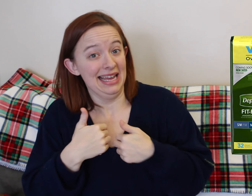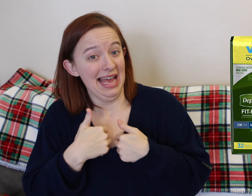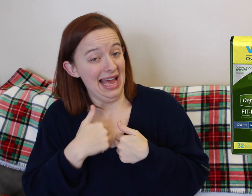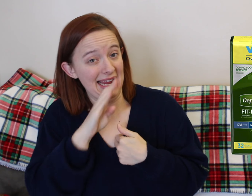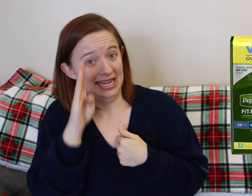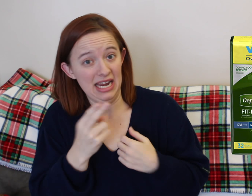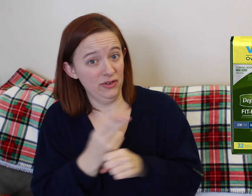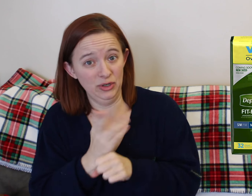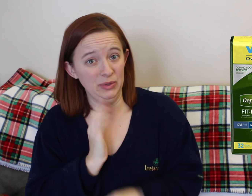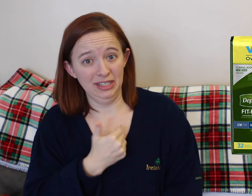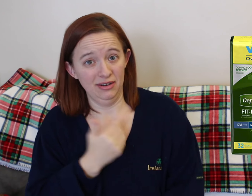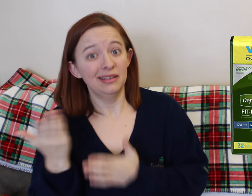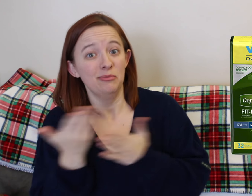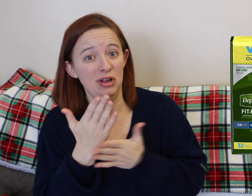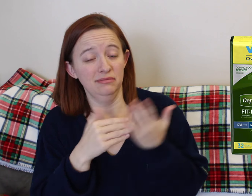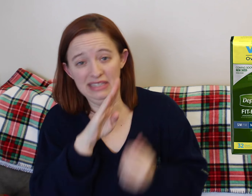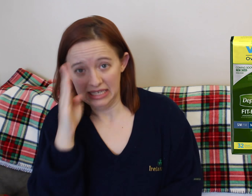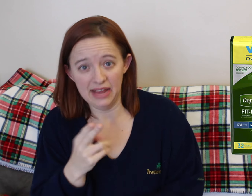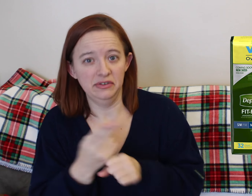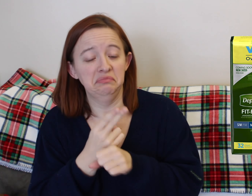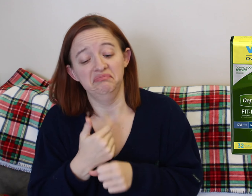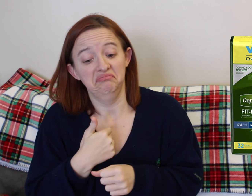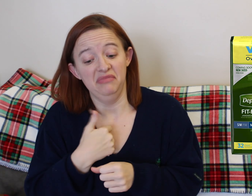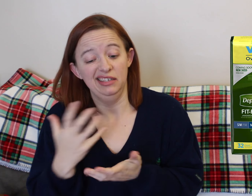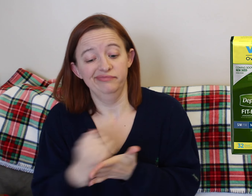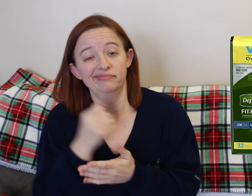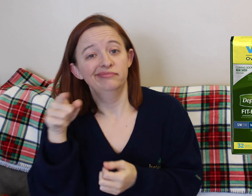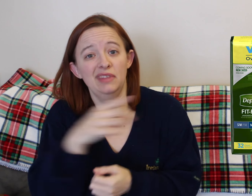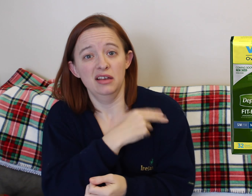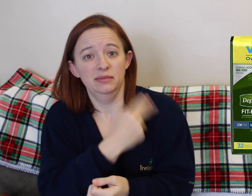prod on my back and I don't think the sock thing works, so no.